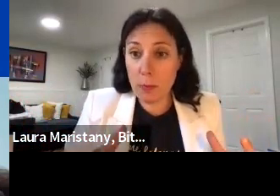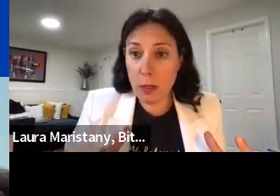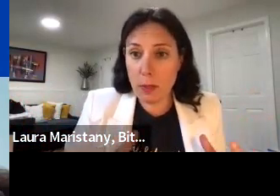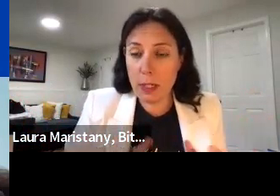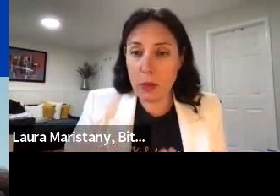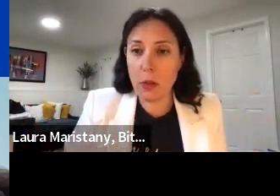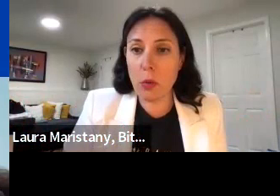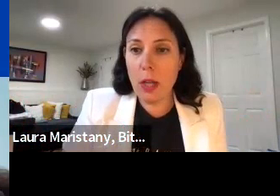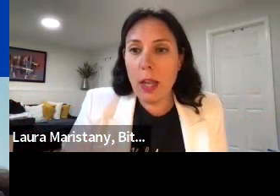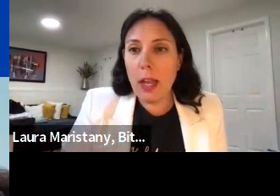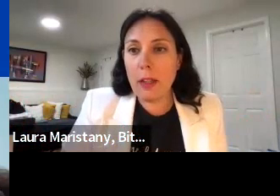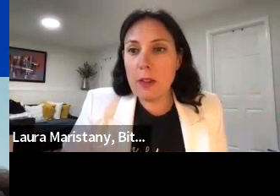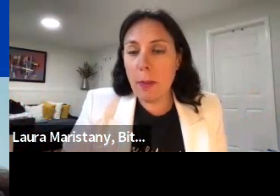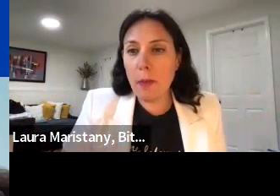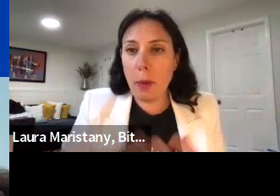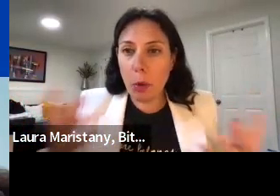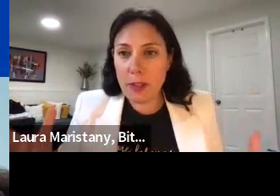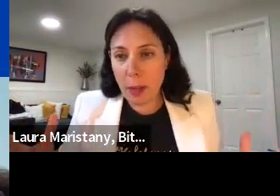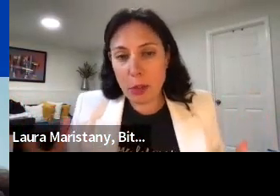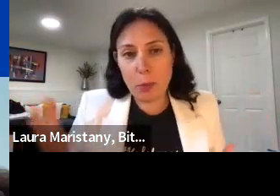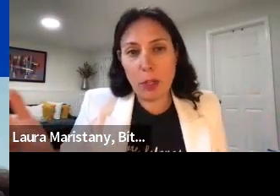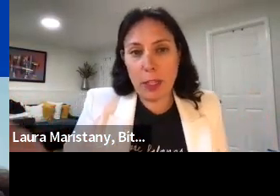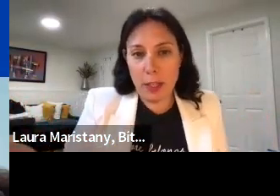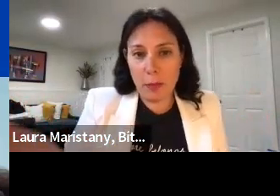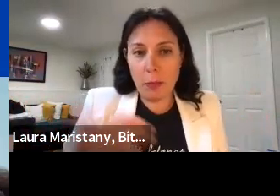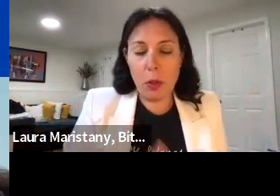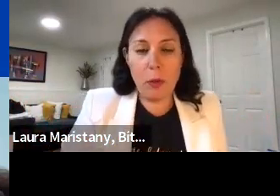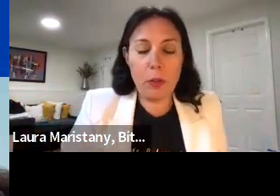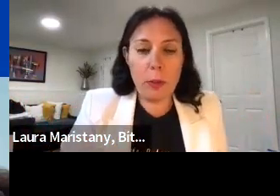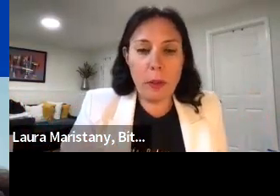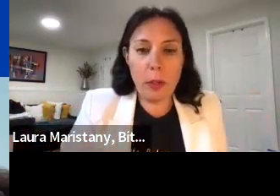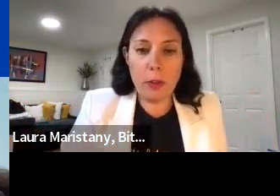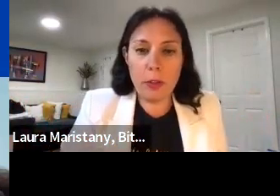engagement. Right? So in some of the more established communities I you know I've heard some of the partners